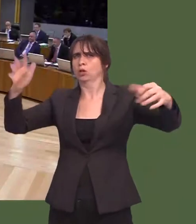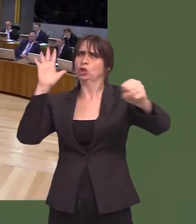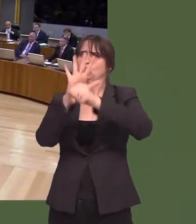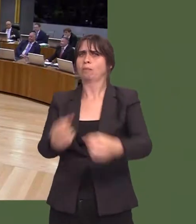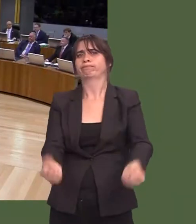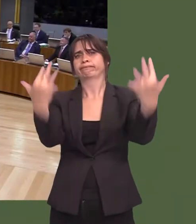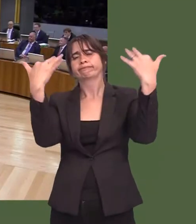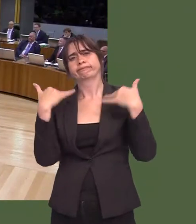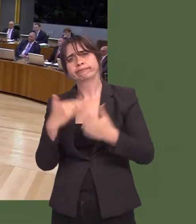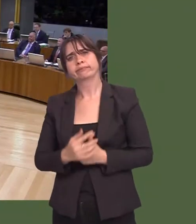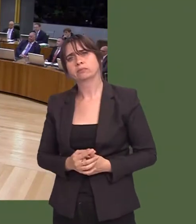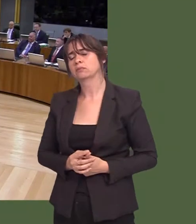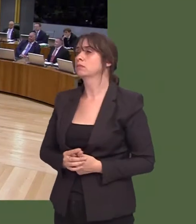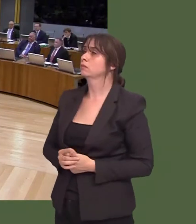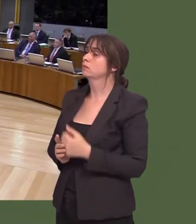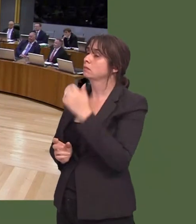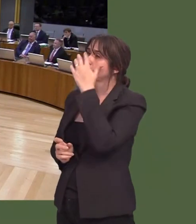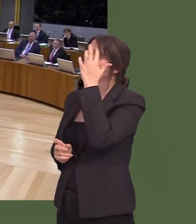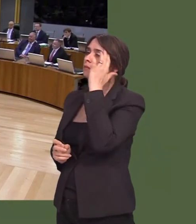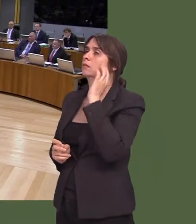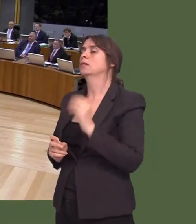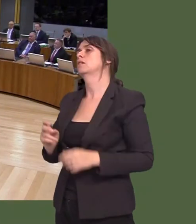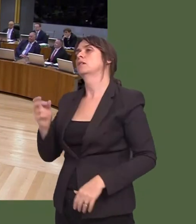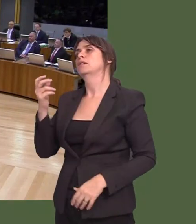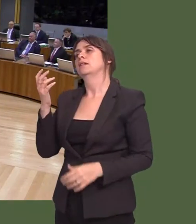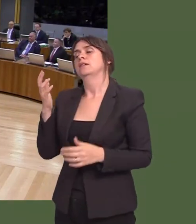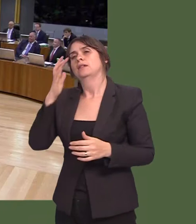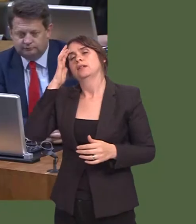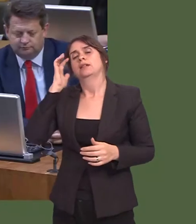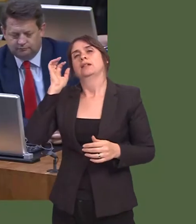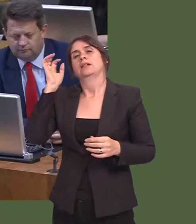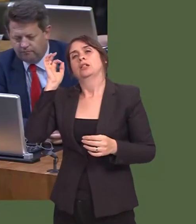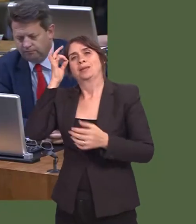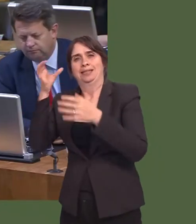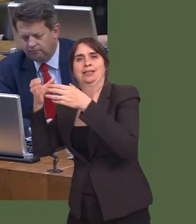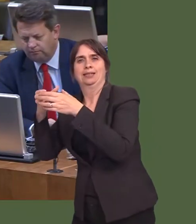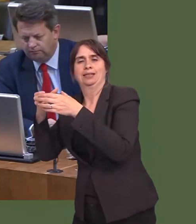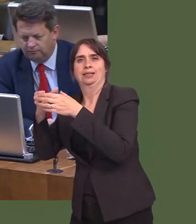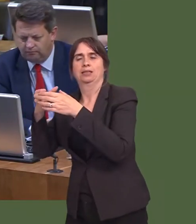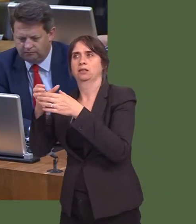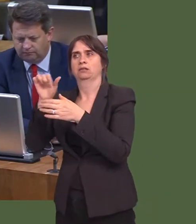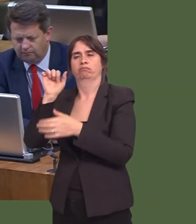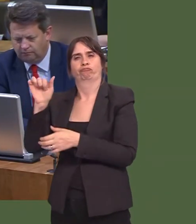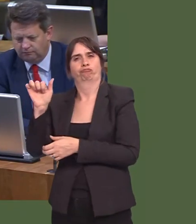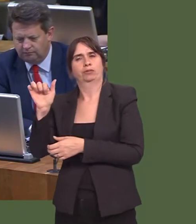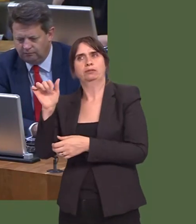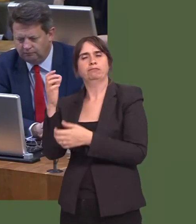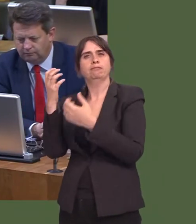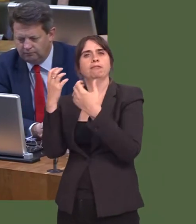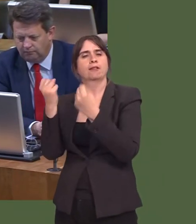Carwyn Jones: Well, first of all, in terms of the committeeís report, itís not quite what it says, to my mind. It does make the quite valid point that there are many different organisations who all have